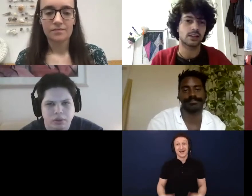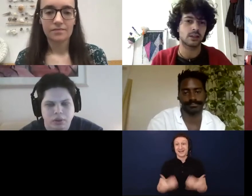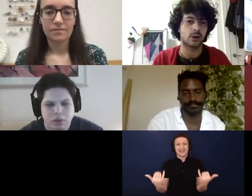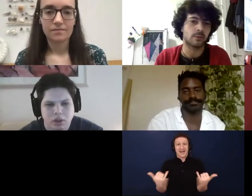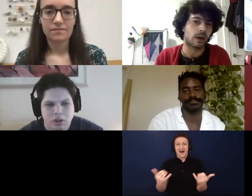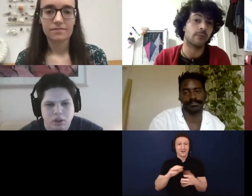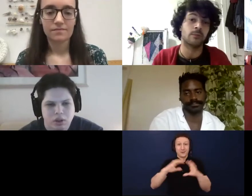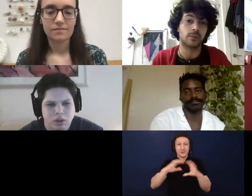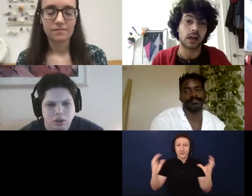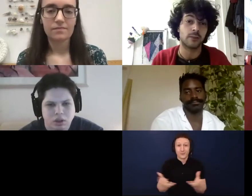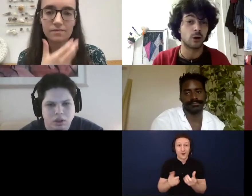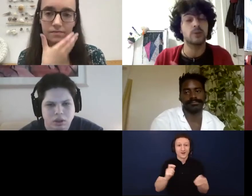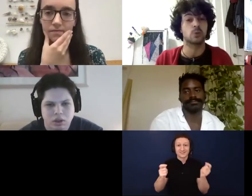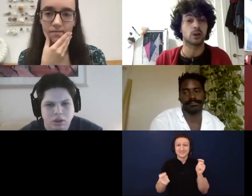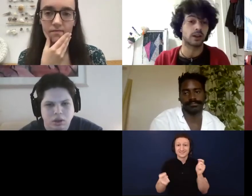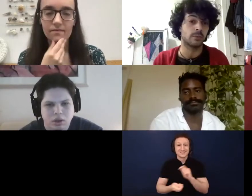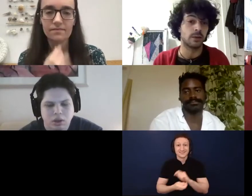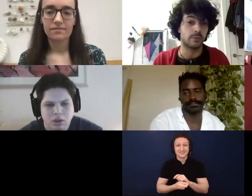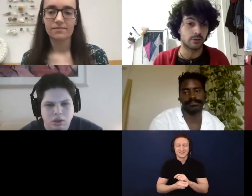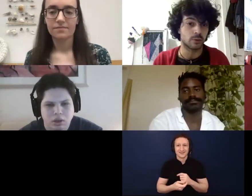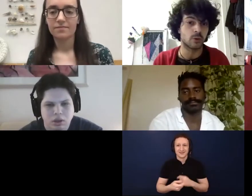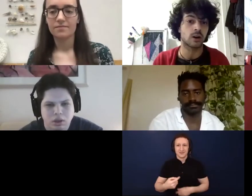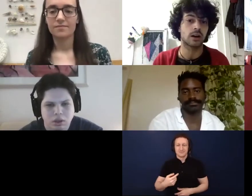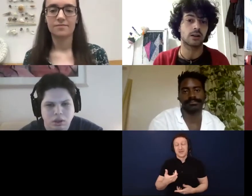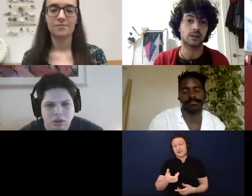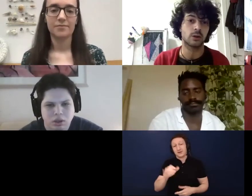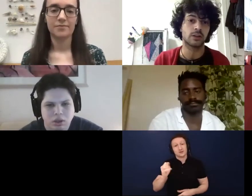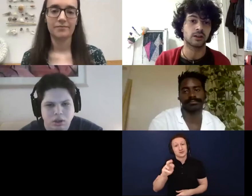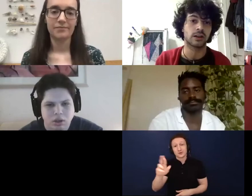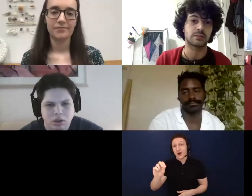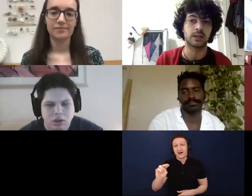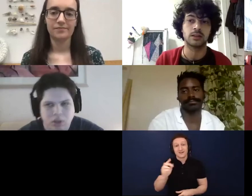I'm kind of always working in my bedroom, or there has been